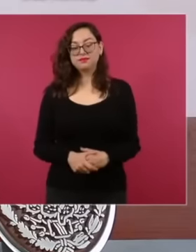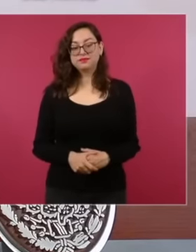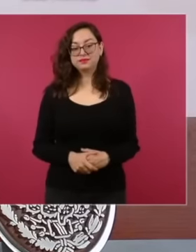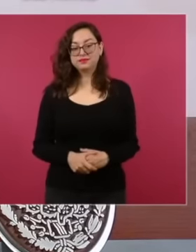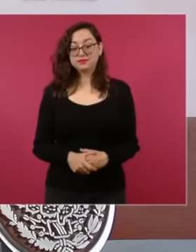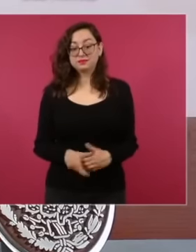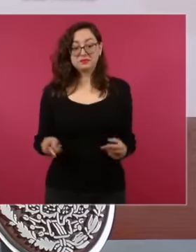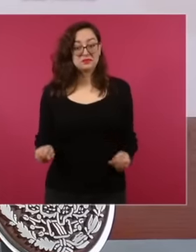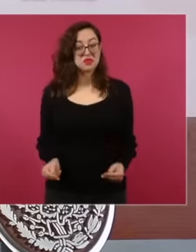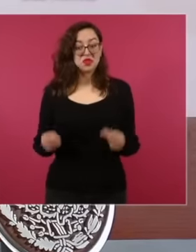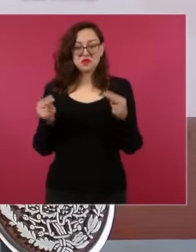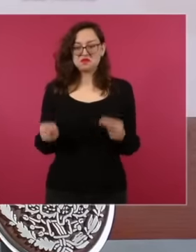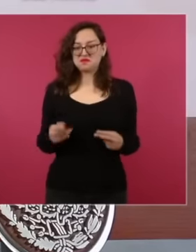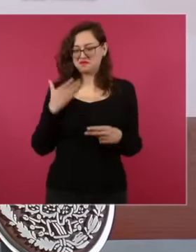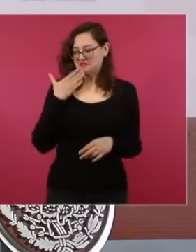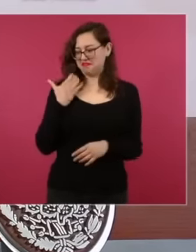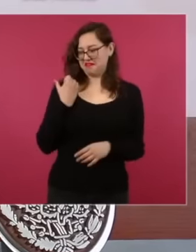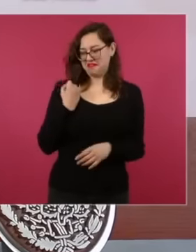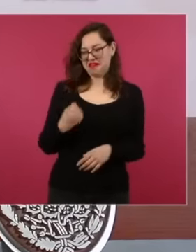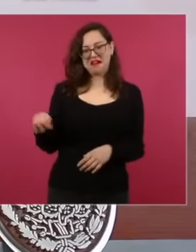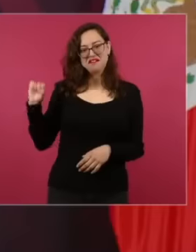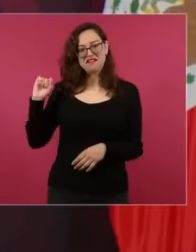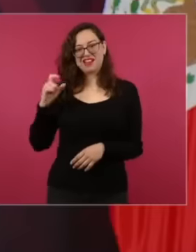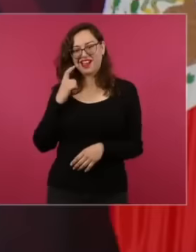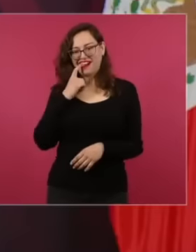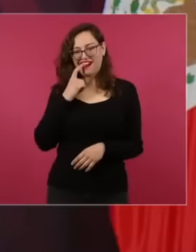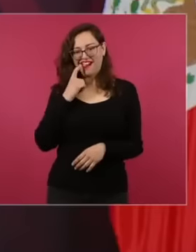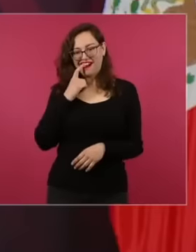deal in